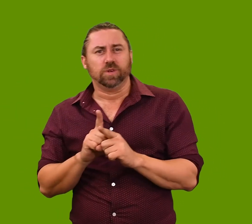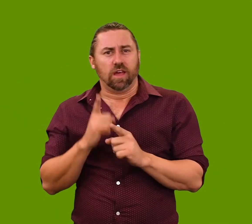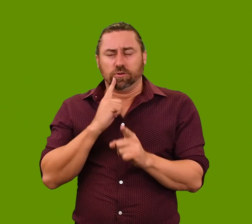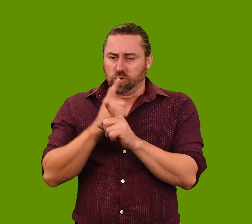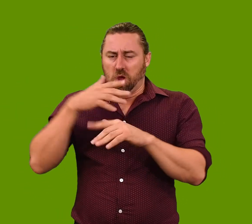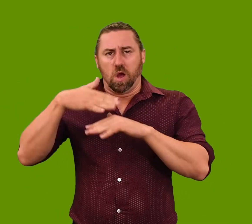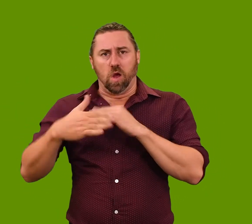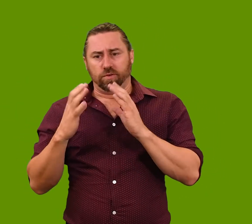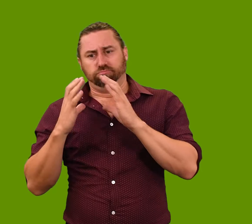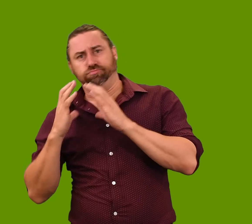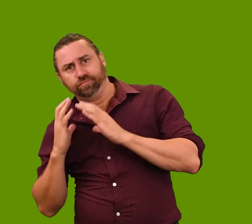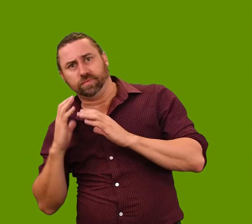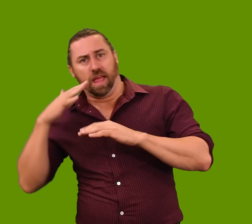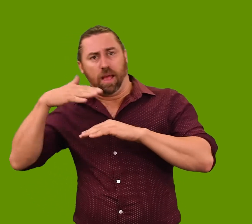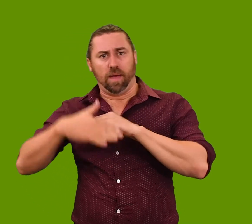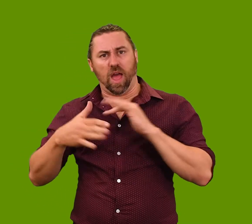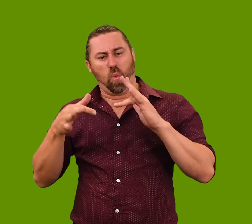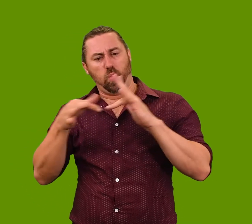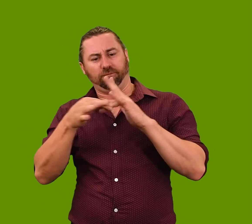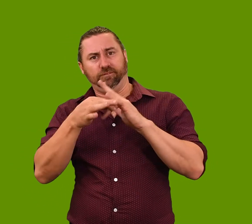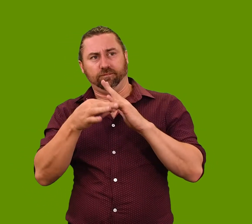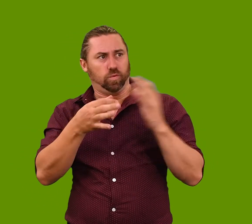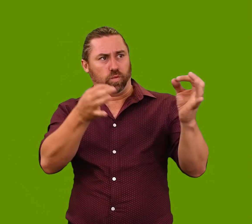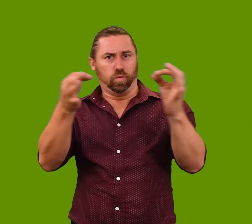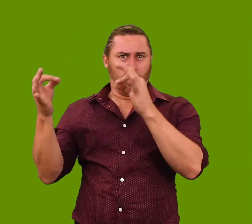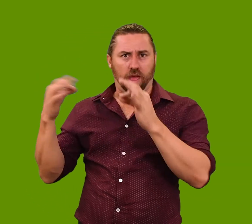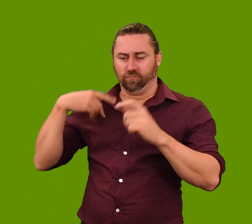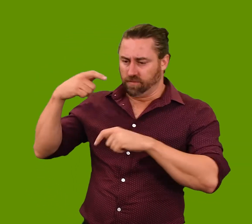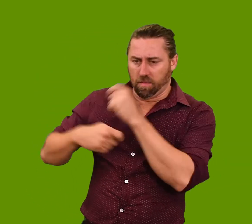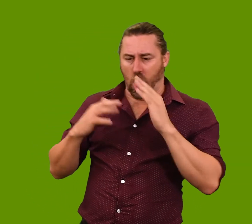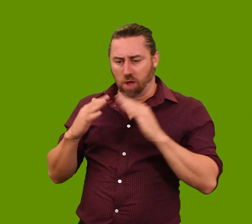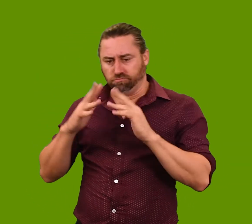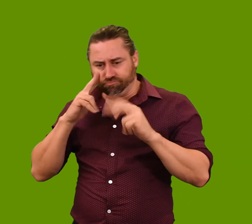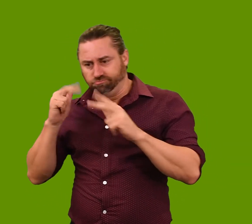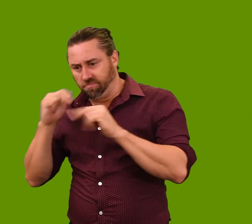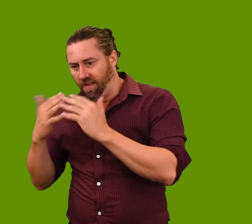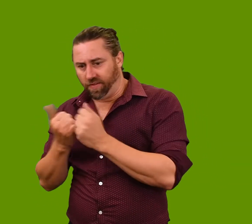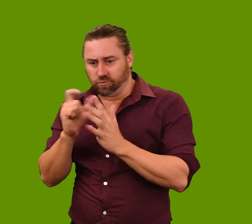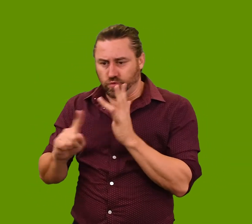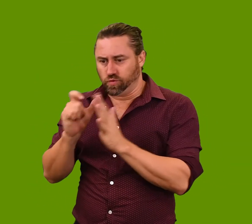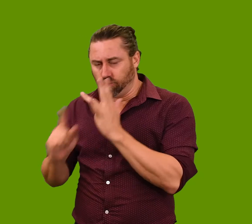and has written about the pressures of modern domesticity in The wife drought,’ says Guthleben.